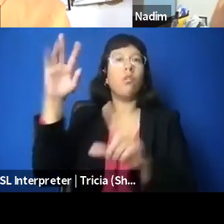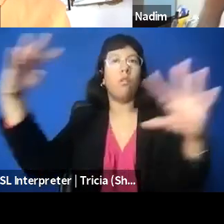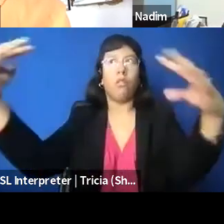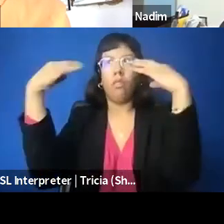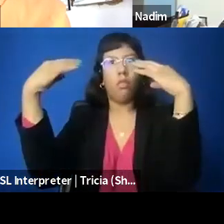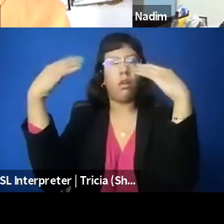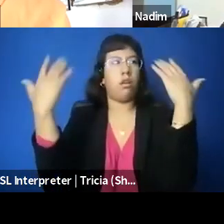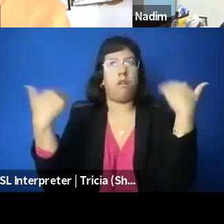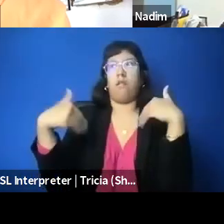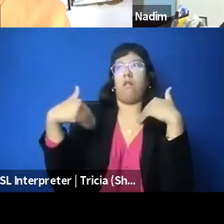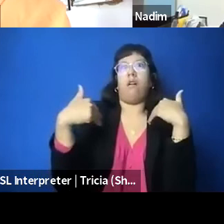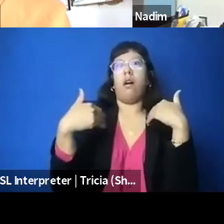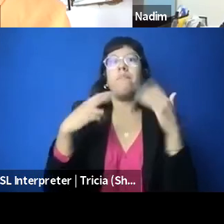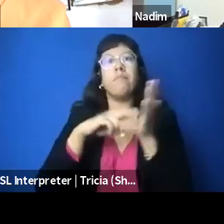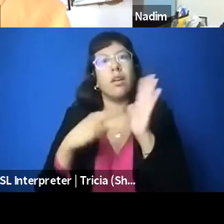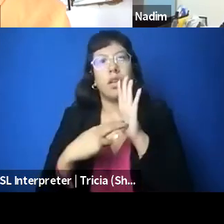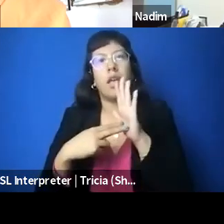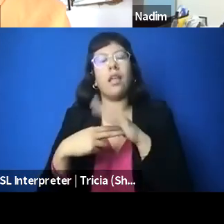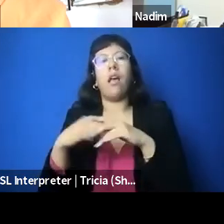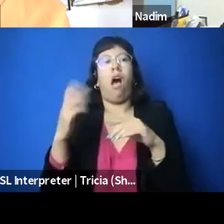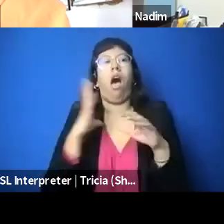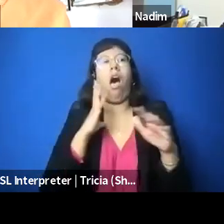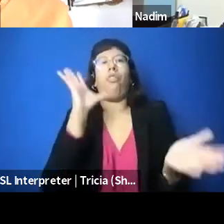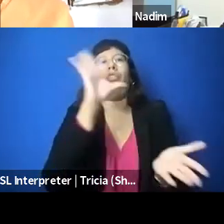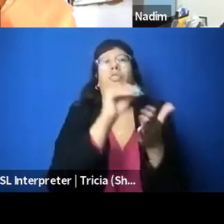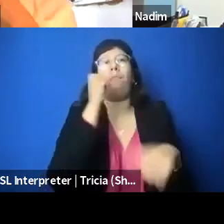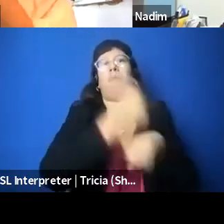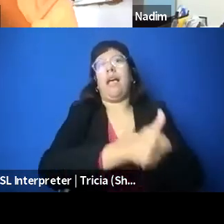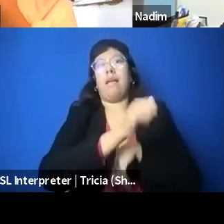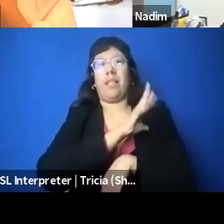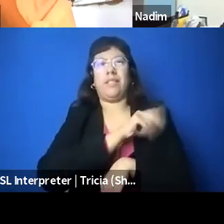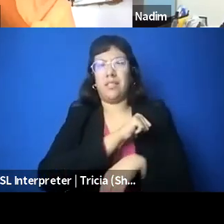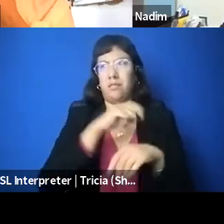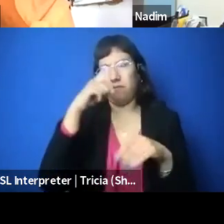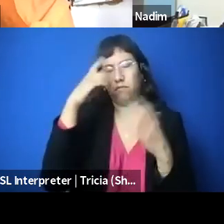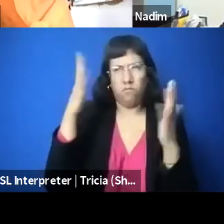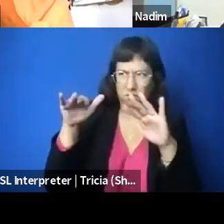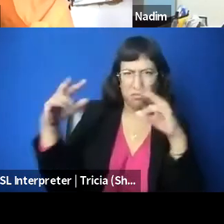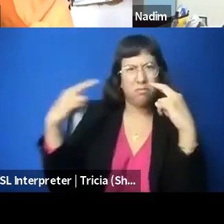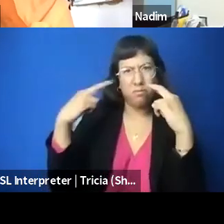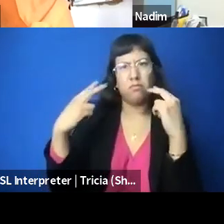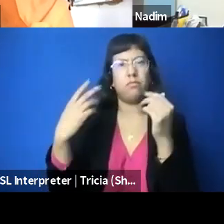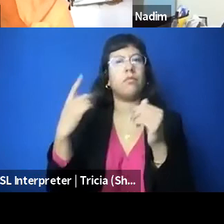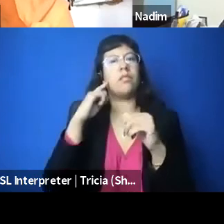of pressure from anti-Palestinian, pro-Israeli groups. Thank you, Radhika. Yeah, and also as another Ahmad